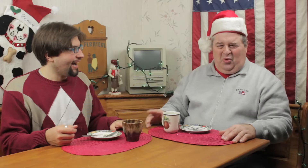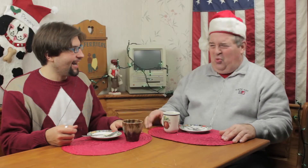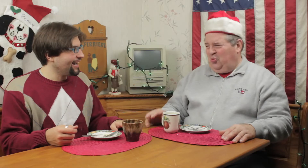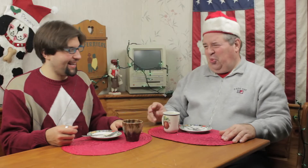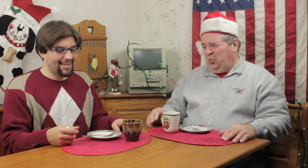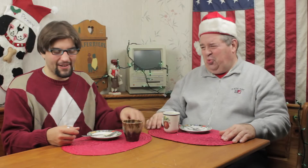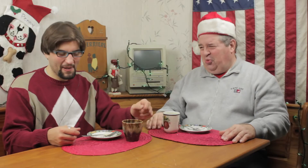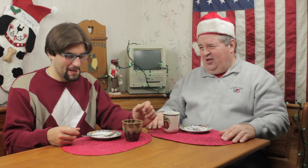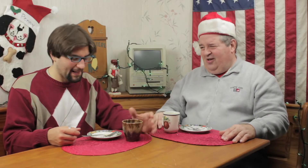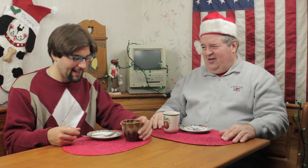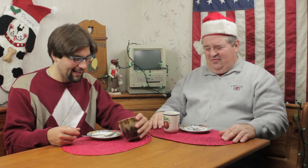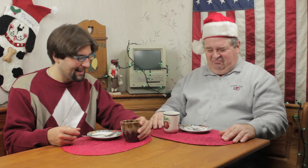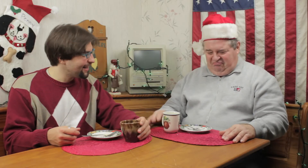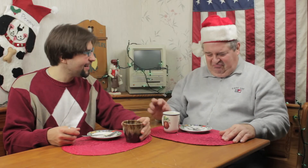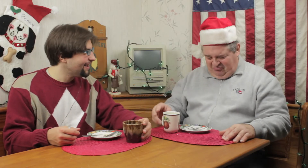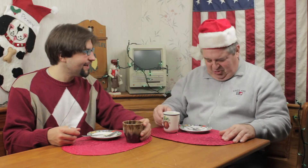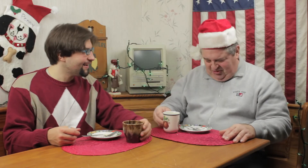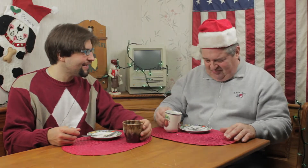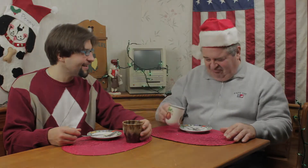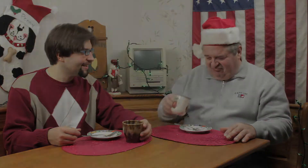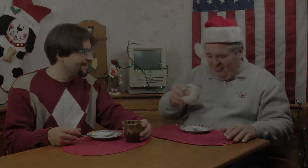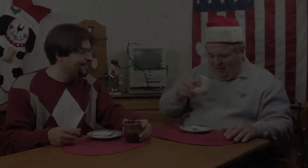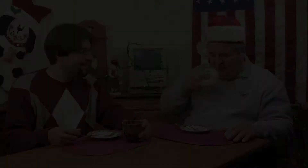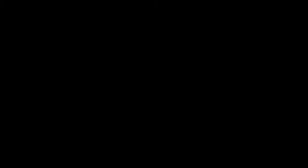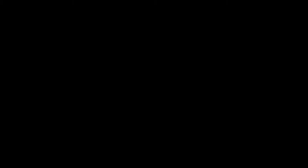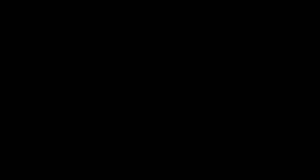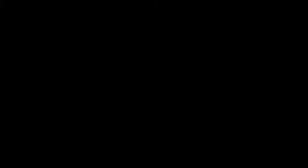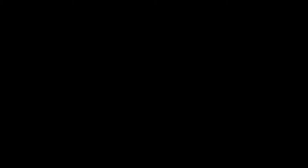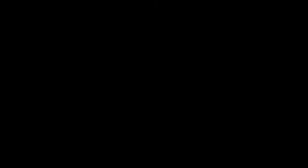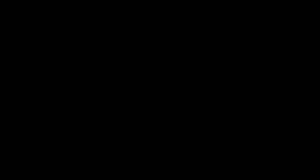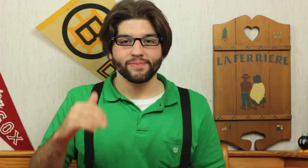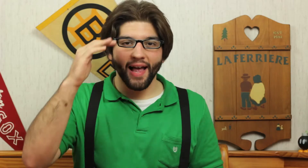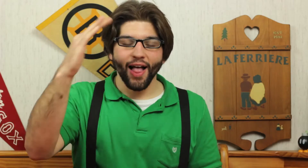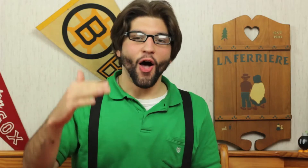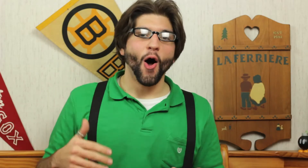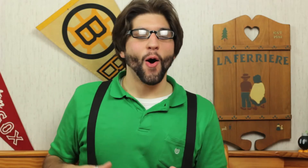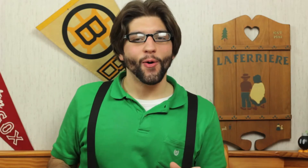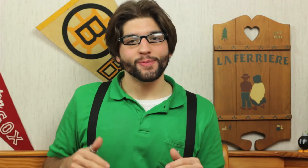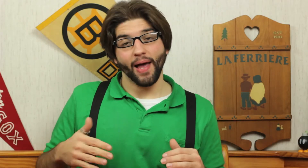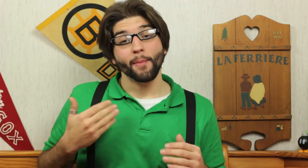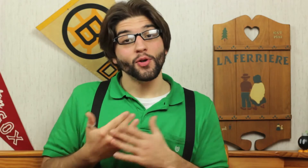I don't think so, no. No… Hello!